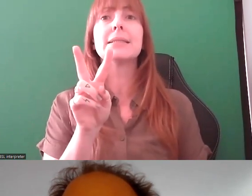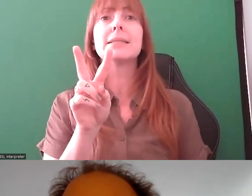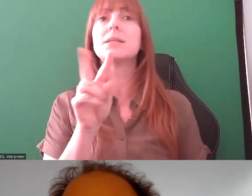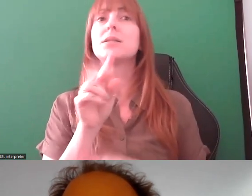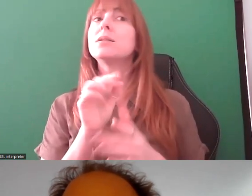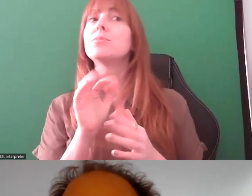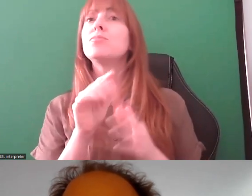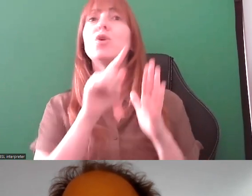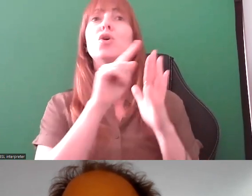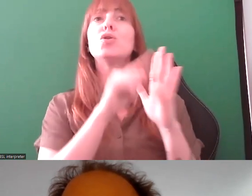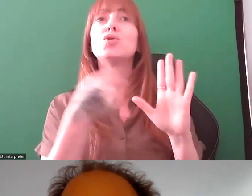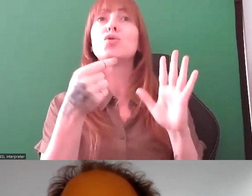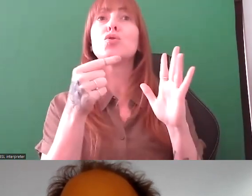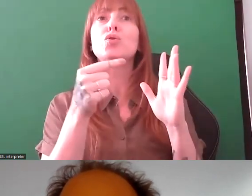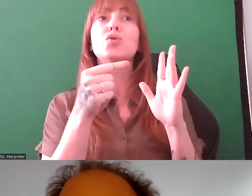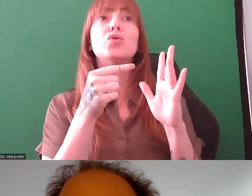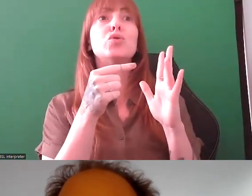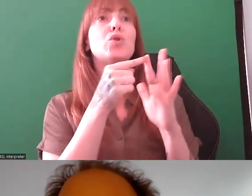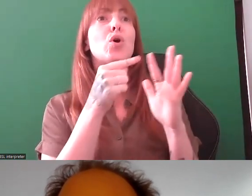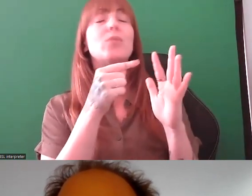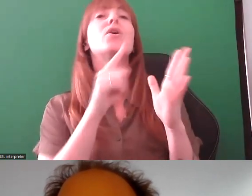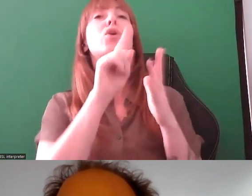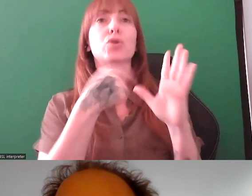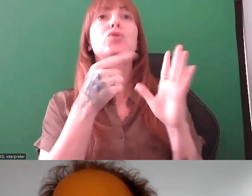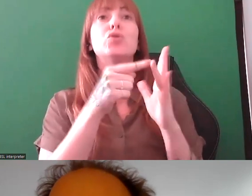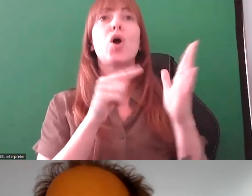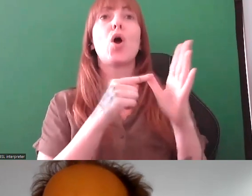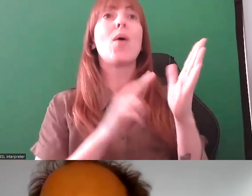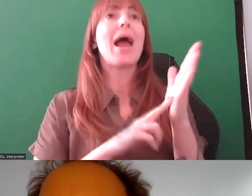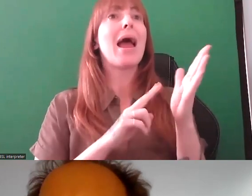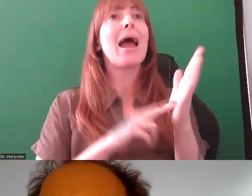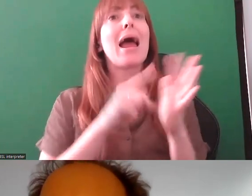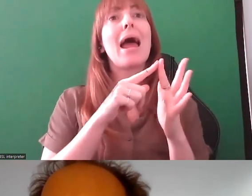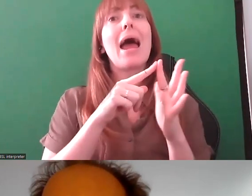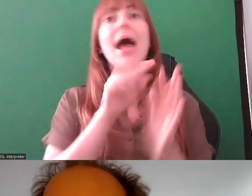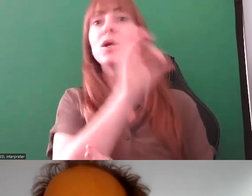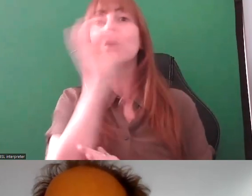Joanne has put a question in the chat so maybe we'll just jump into that one if that's okay;